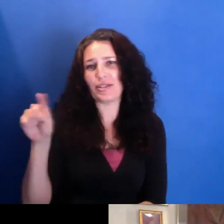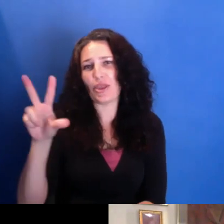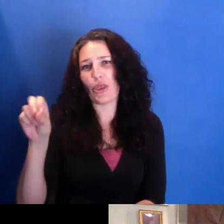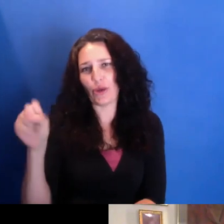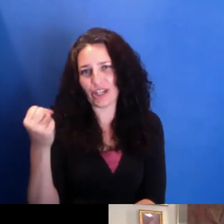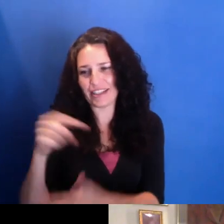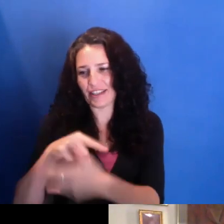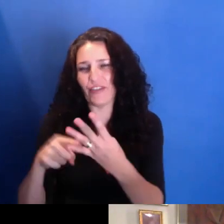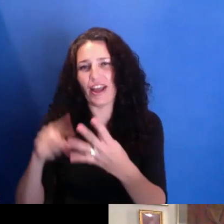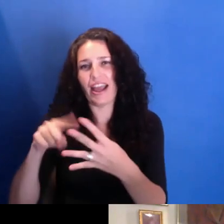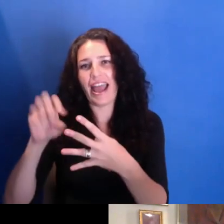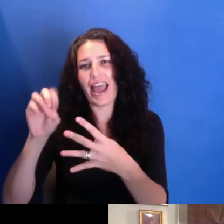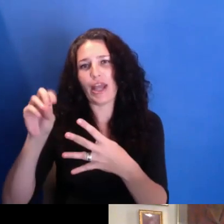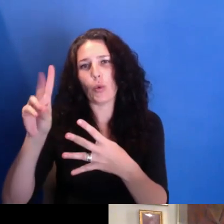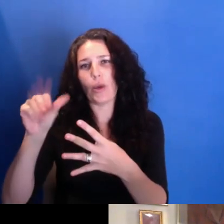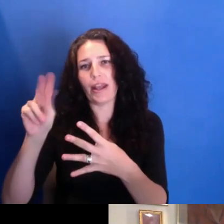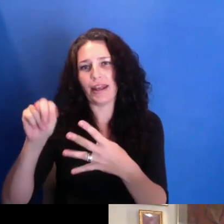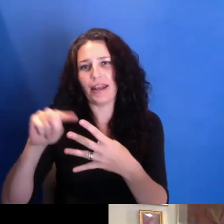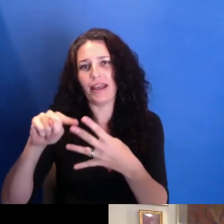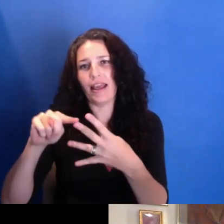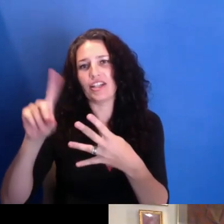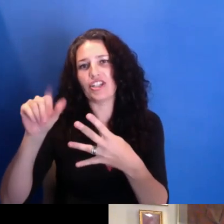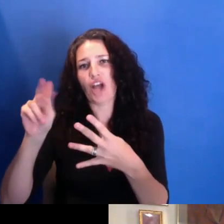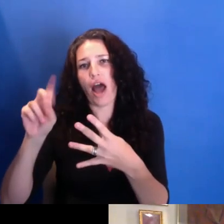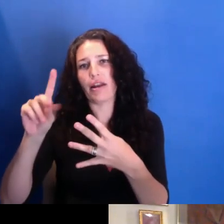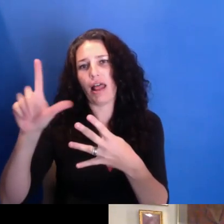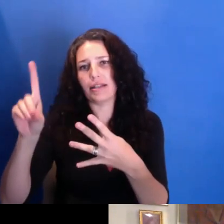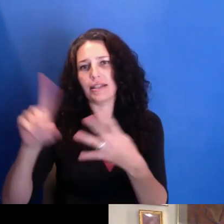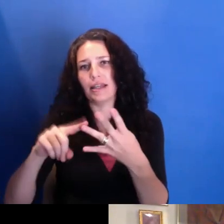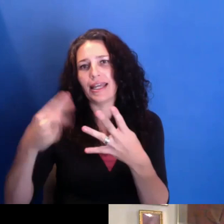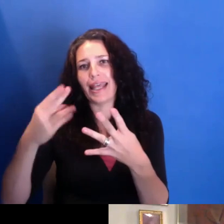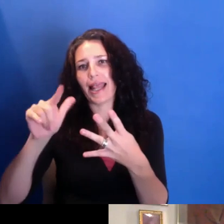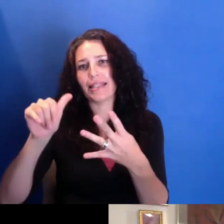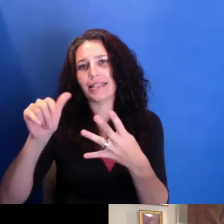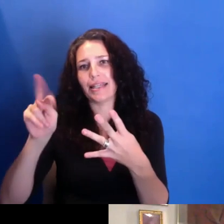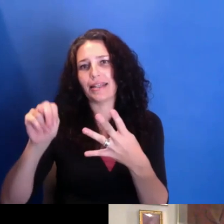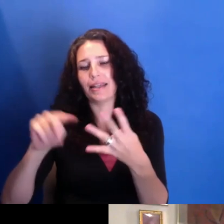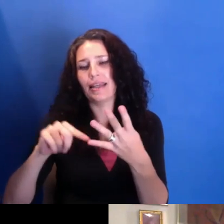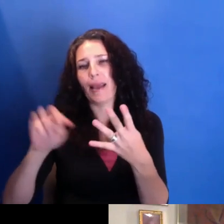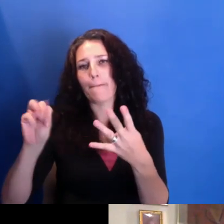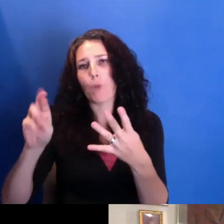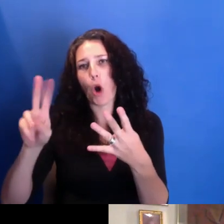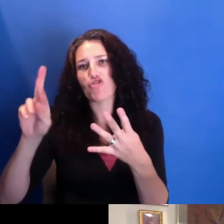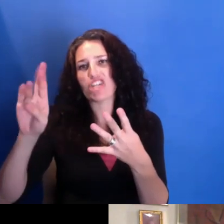And they were four brothers born to a Jamaican immigrant Episcopal minister.